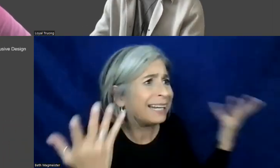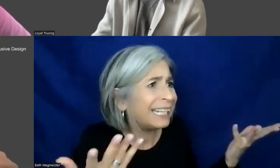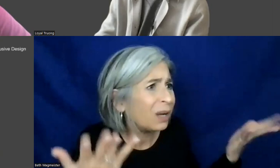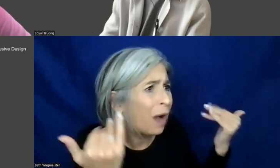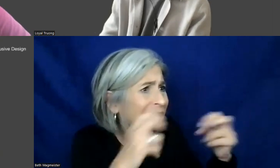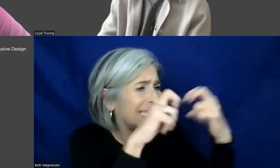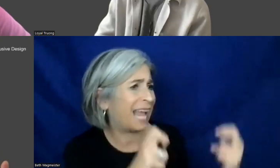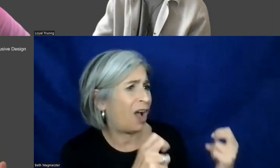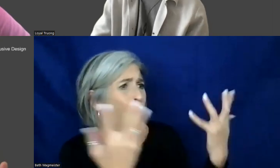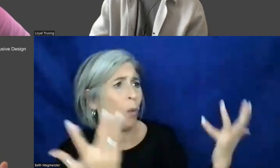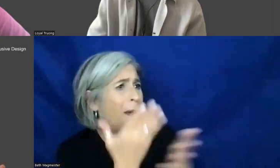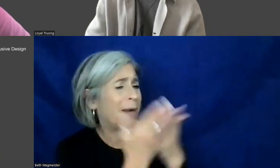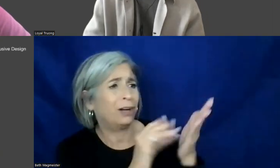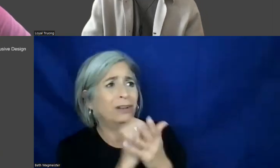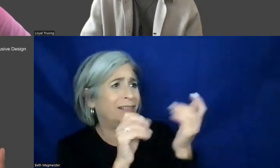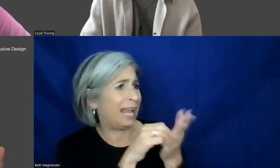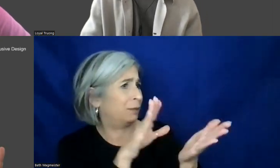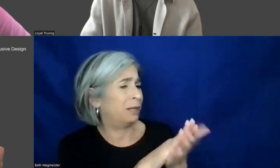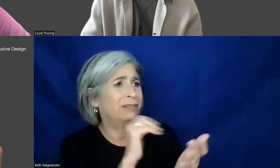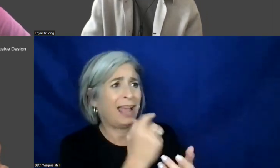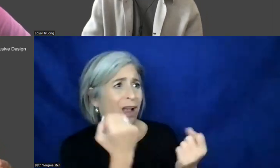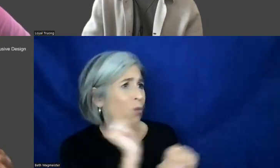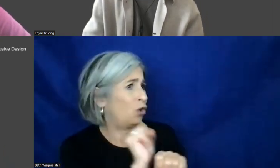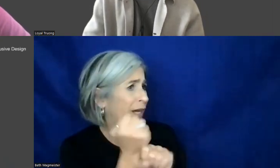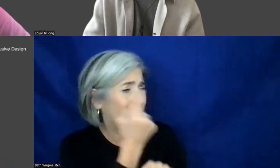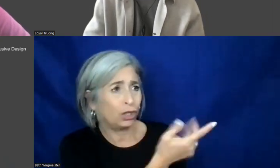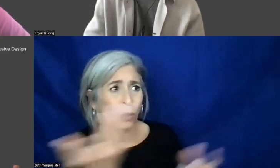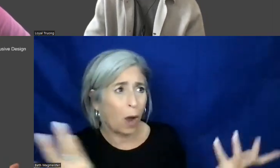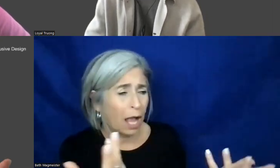see what parts of the documentation are not working for you and let's continue to